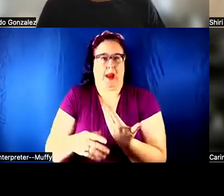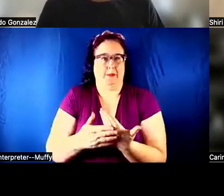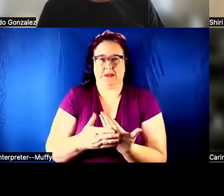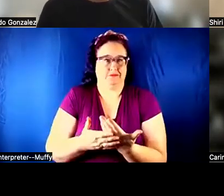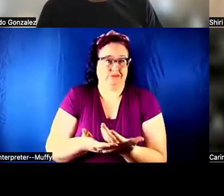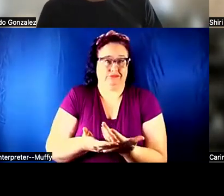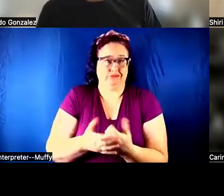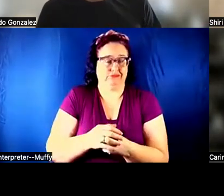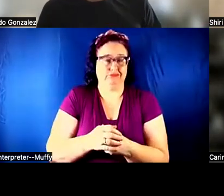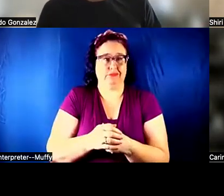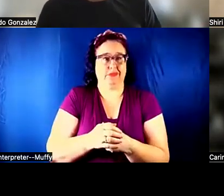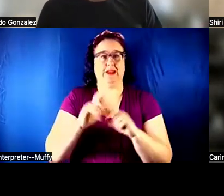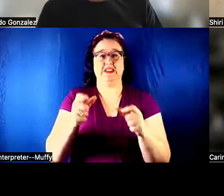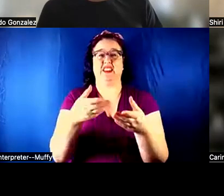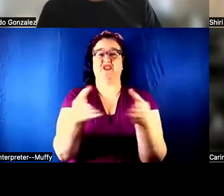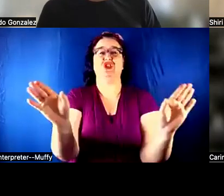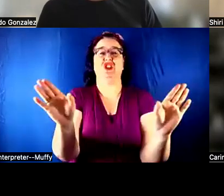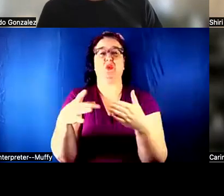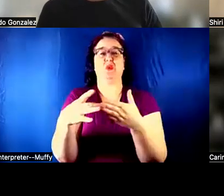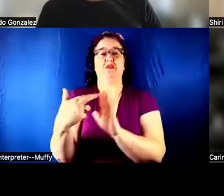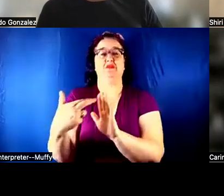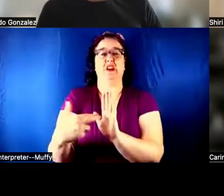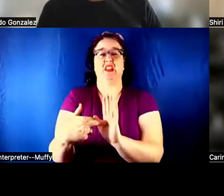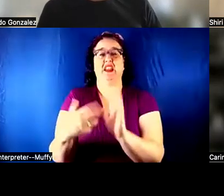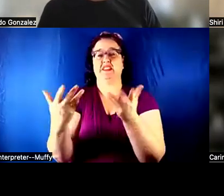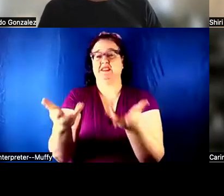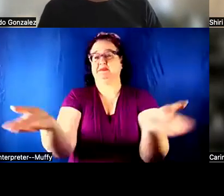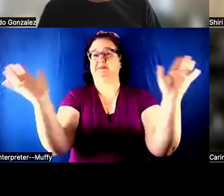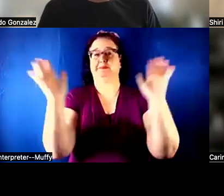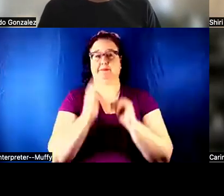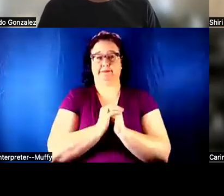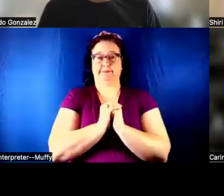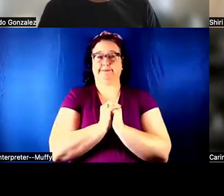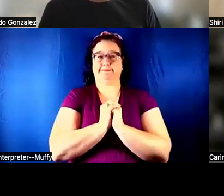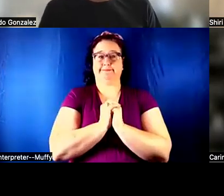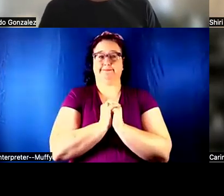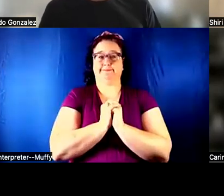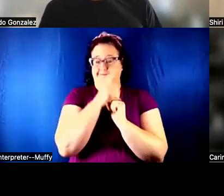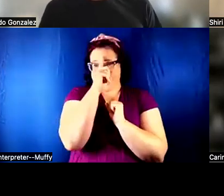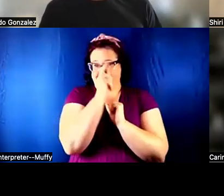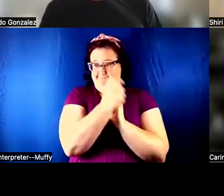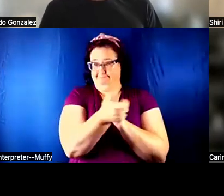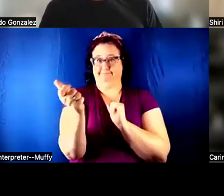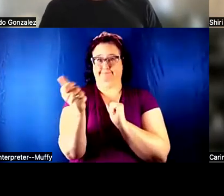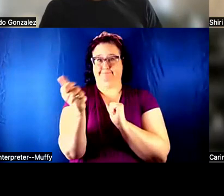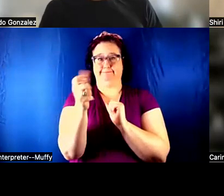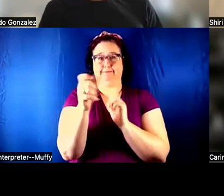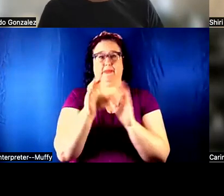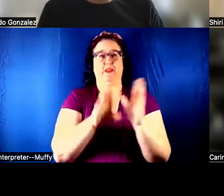GENERALIZED GUIDELINES AND LEAVE EVERYTHING ELSE TO THE -- TO THE DEVELOPER WHICH MAKES IT MUCH